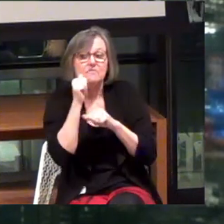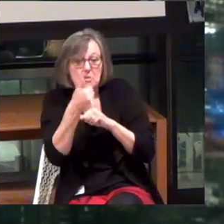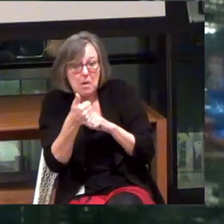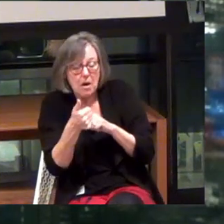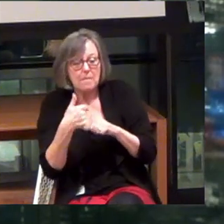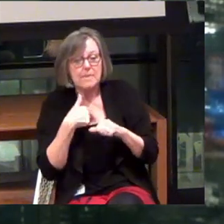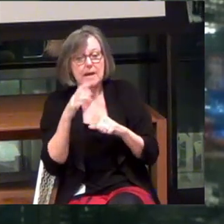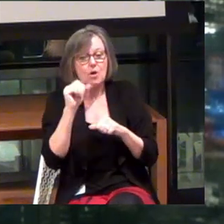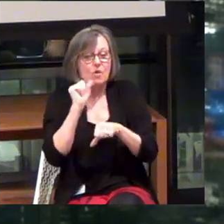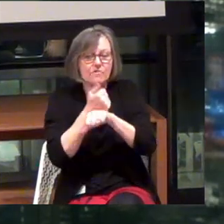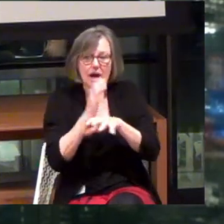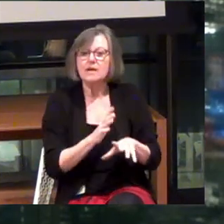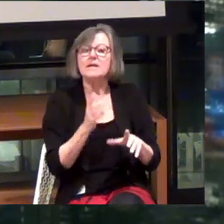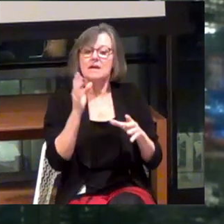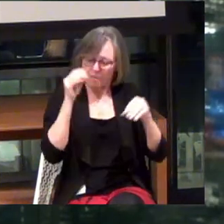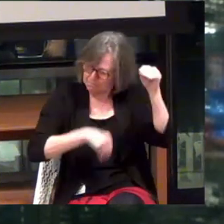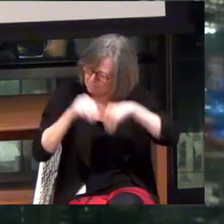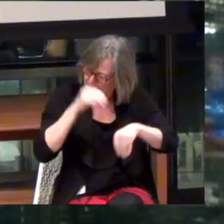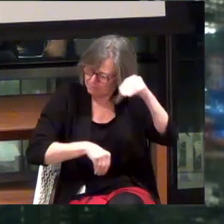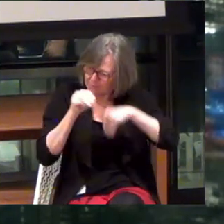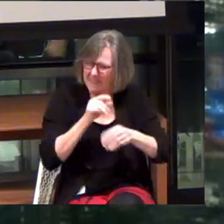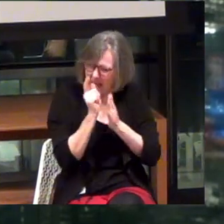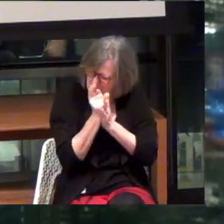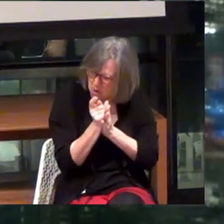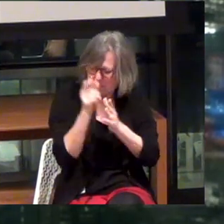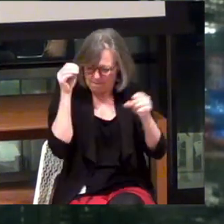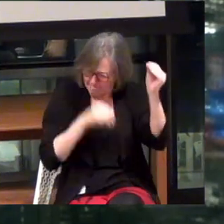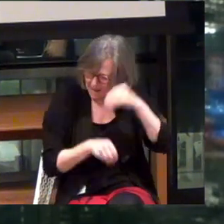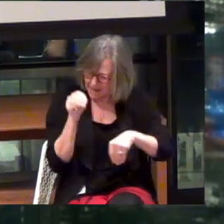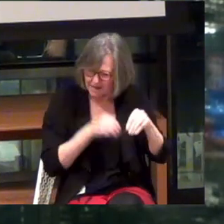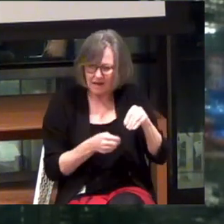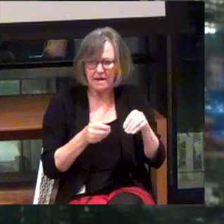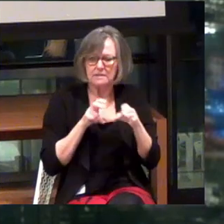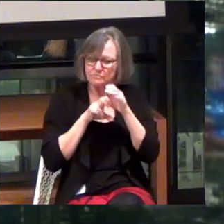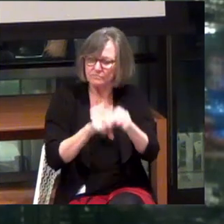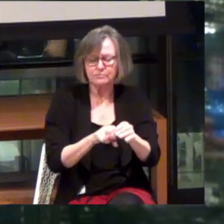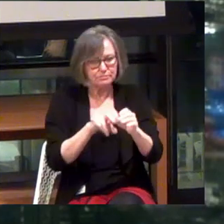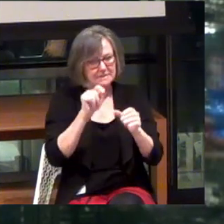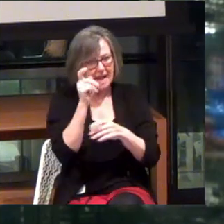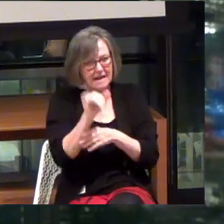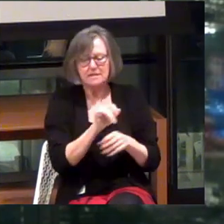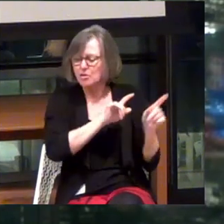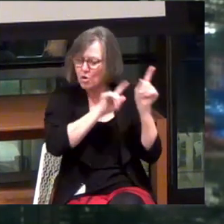Me and my co-founder literally pack up, at that moment, jump in the taxi, and go to the